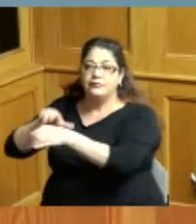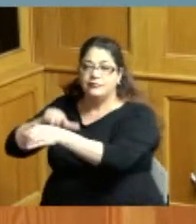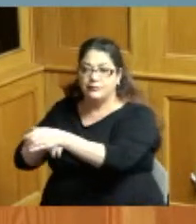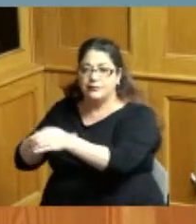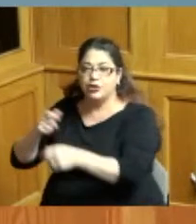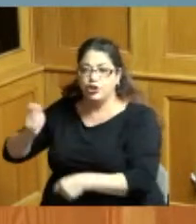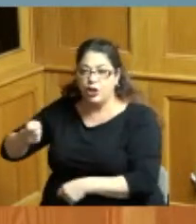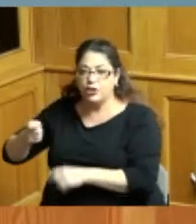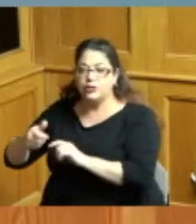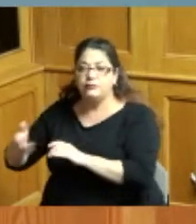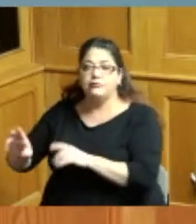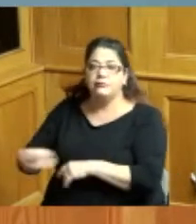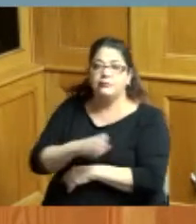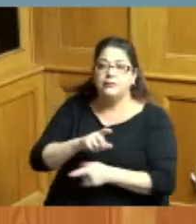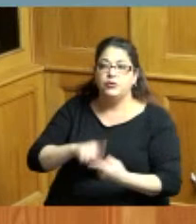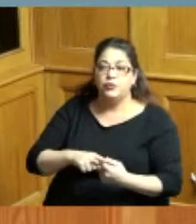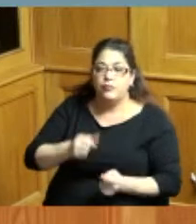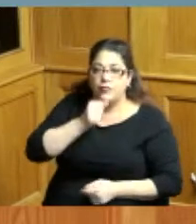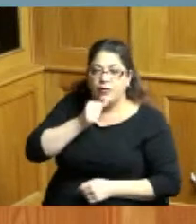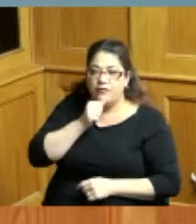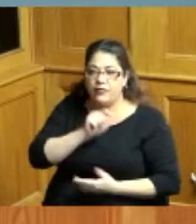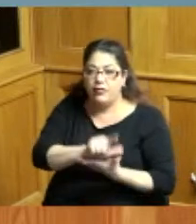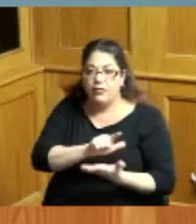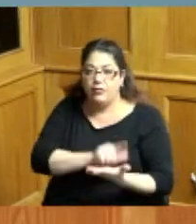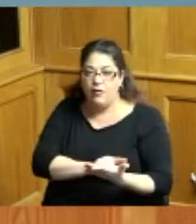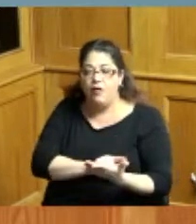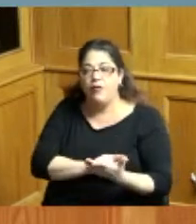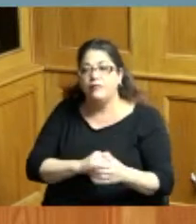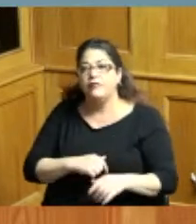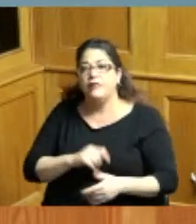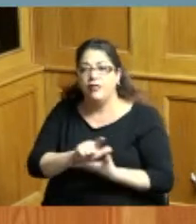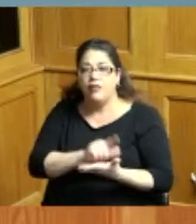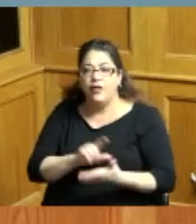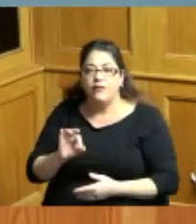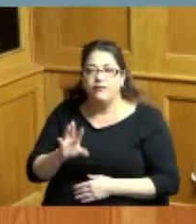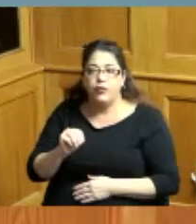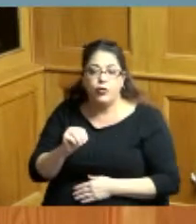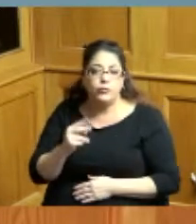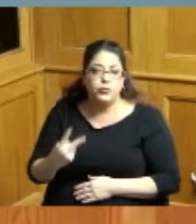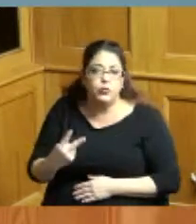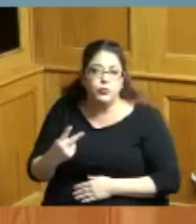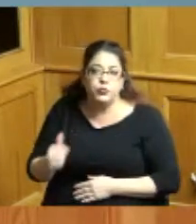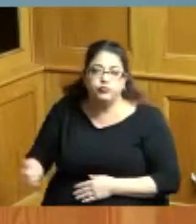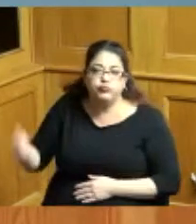practice he worked for two different prestigious Cincinnati law firms where he focused primarily on